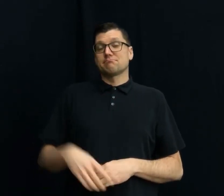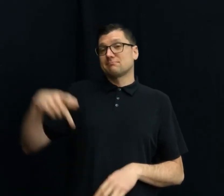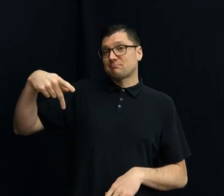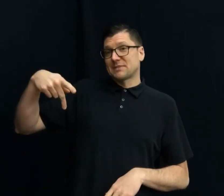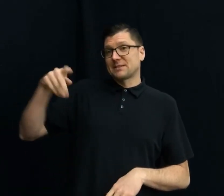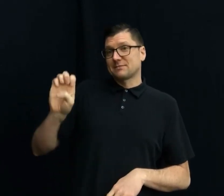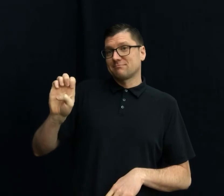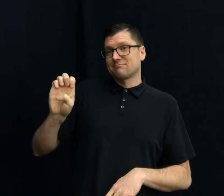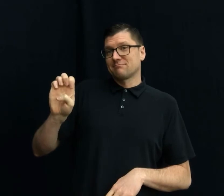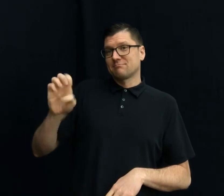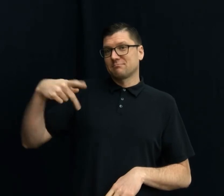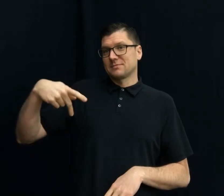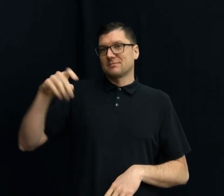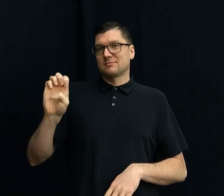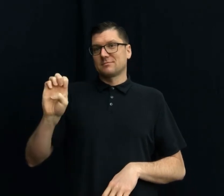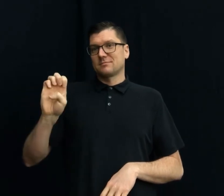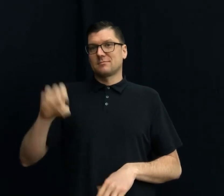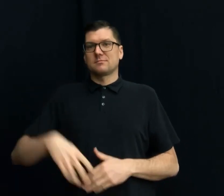P.E. (PHYSICAL EDUCATION)